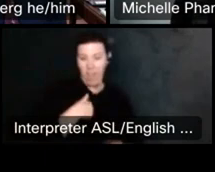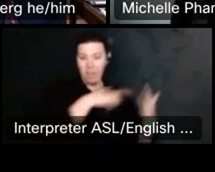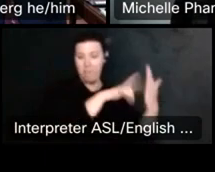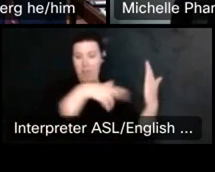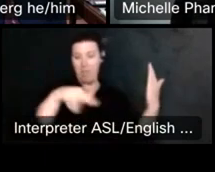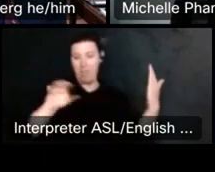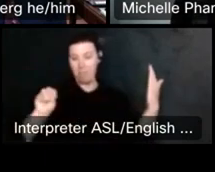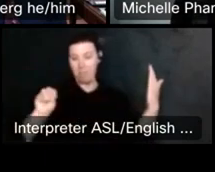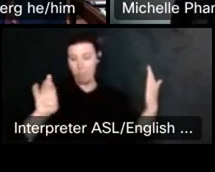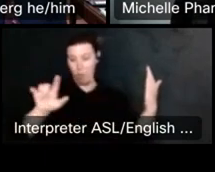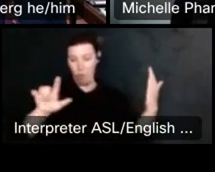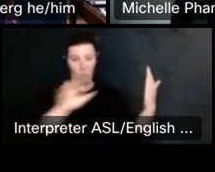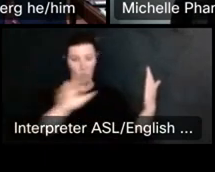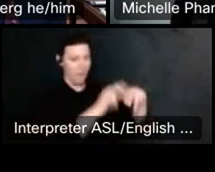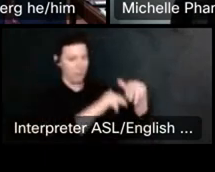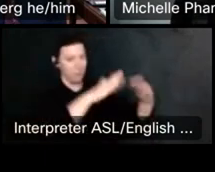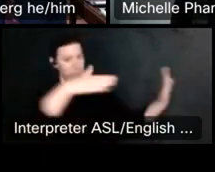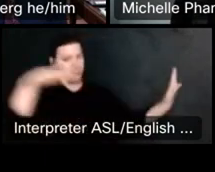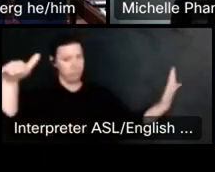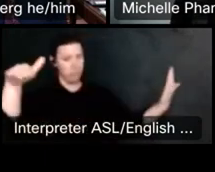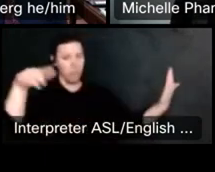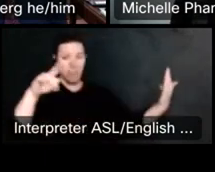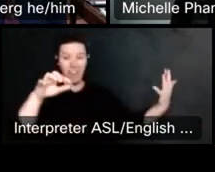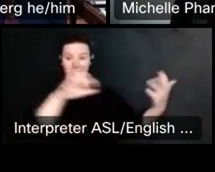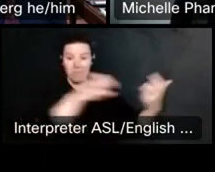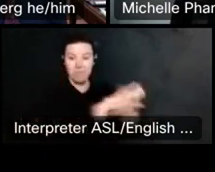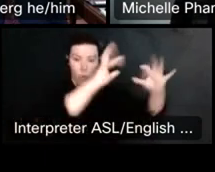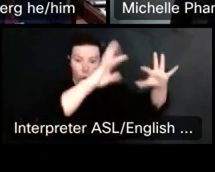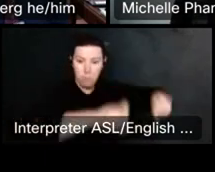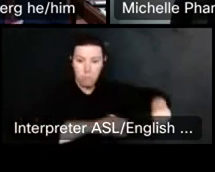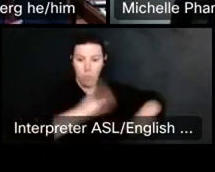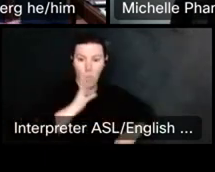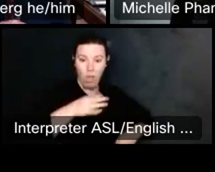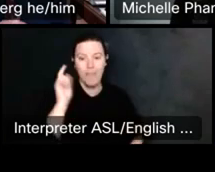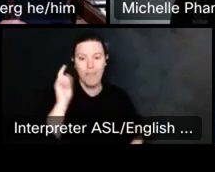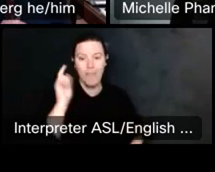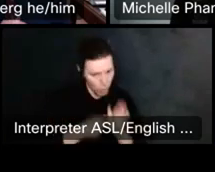So, you have an opportunity to remove your arts or perhaps, I mean, I think in the case of the.